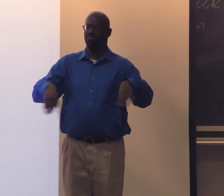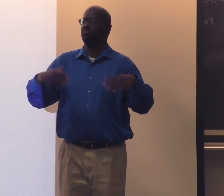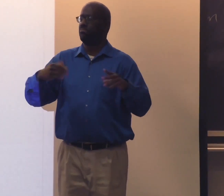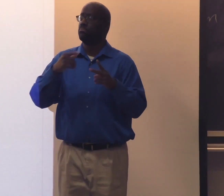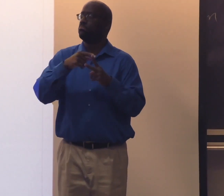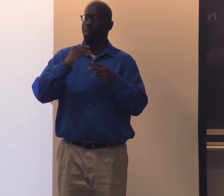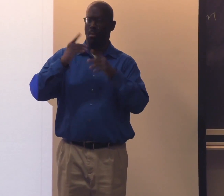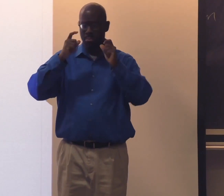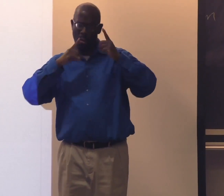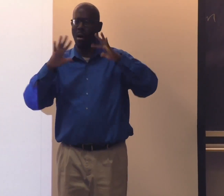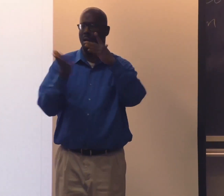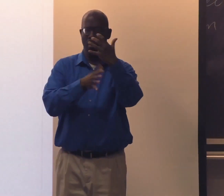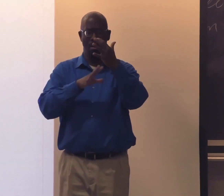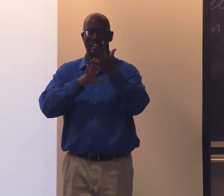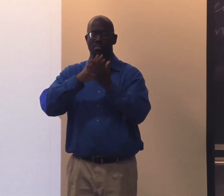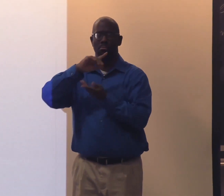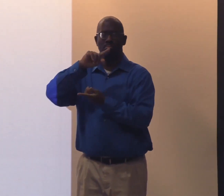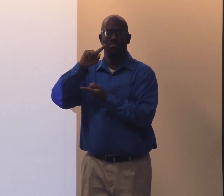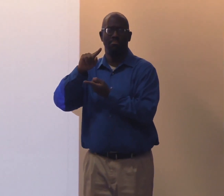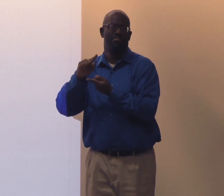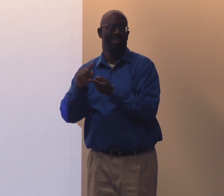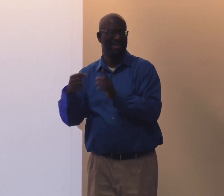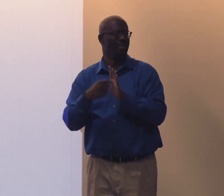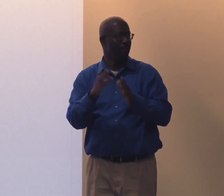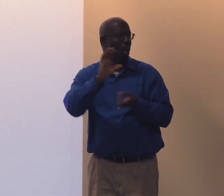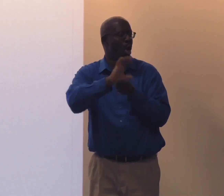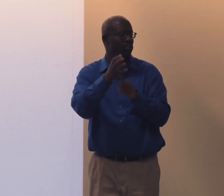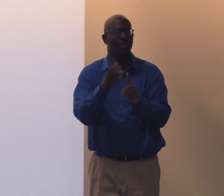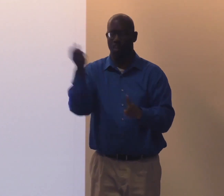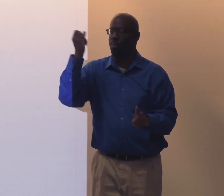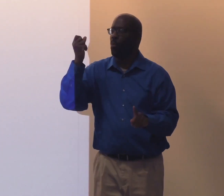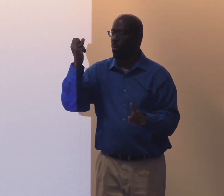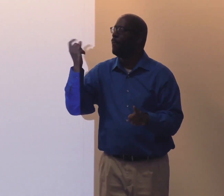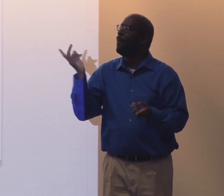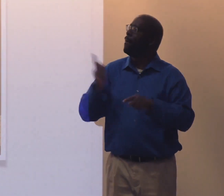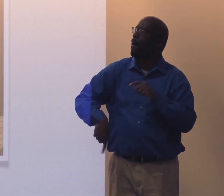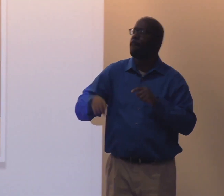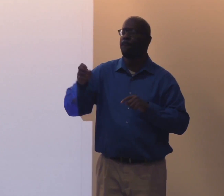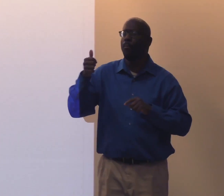So see, with these two videos, how they're expressing themselves, it's a little bit muted,